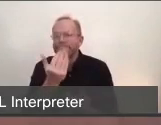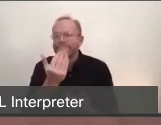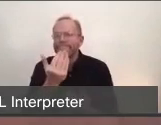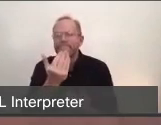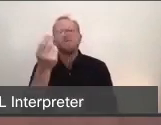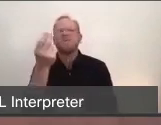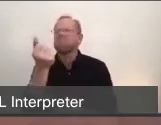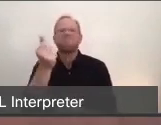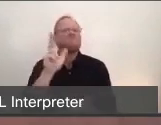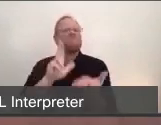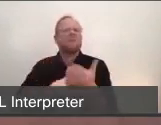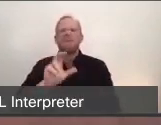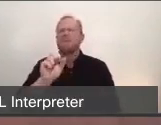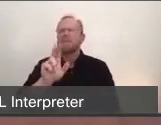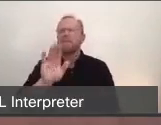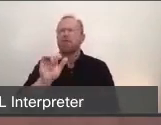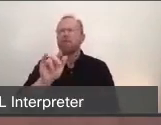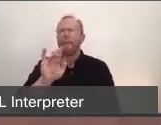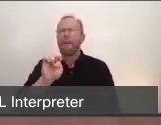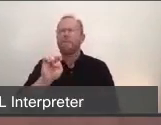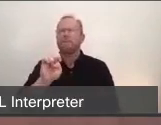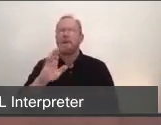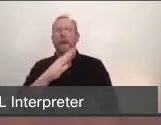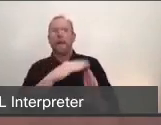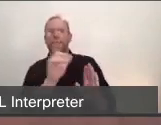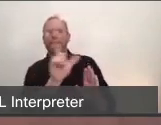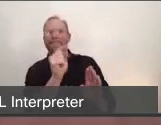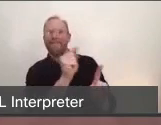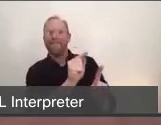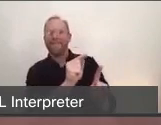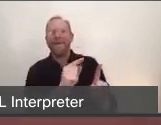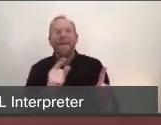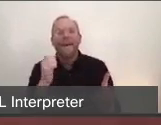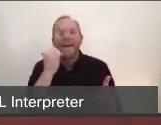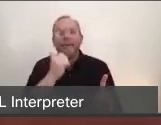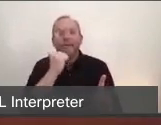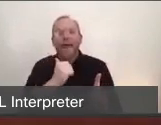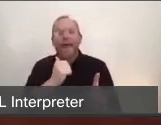at the top of our website. In addition, you can now receive daily updates by texting.